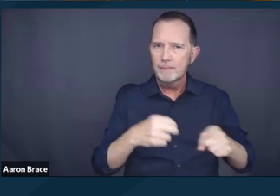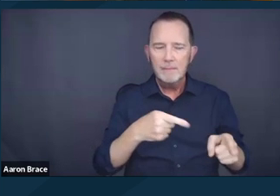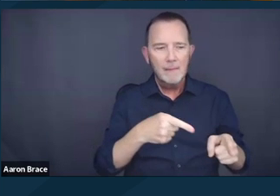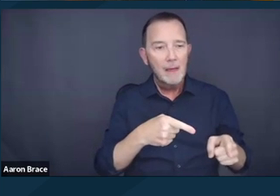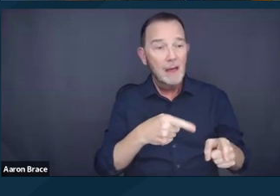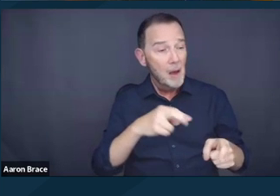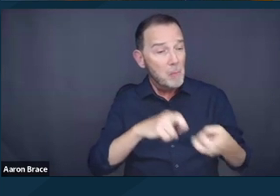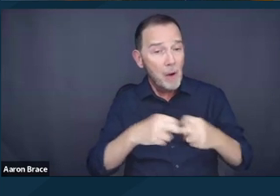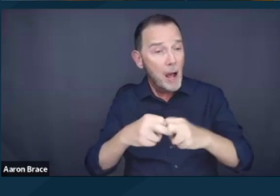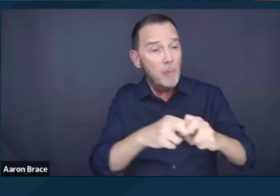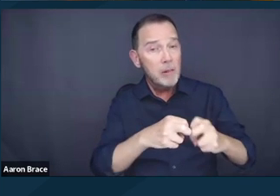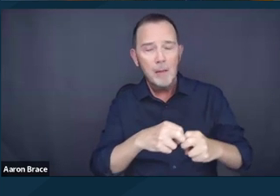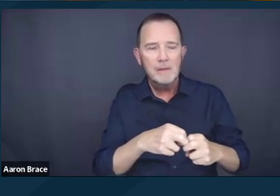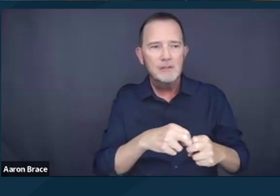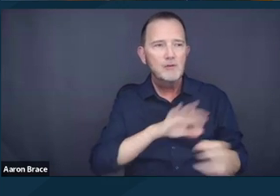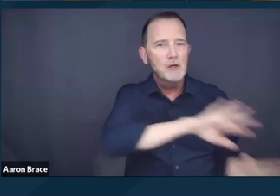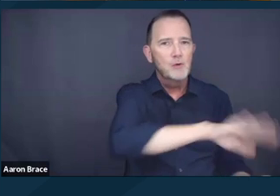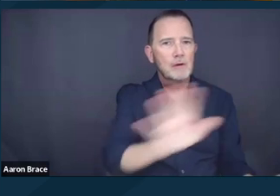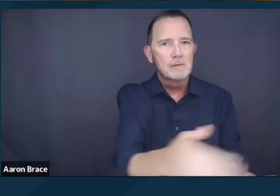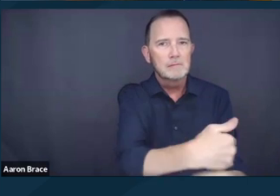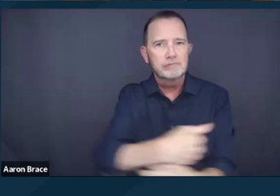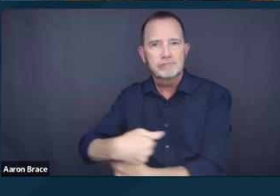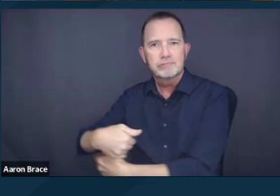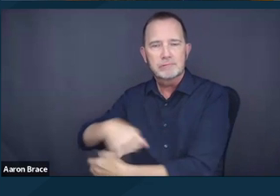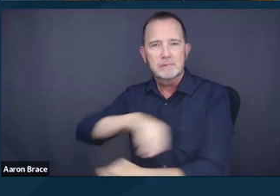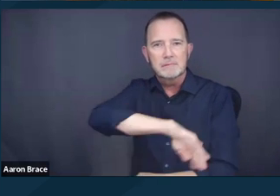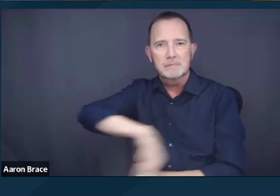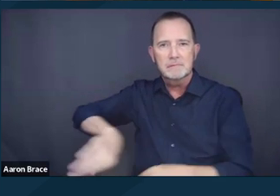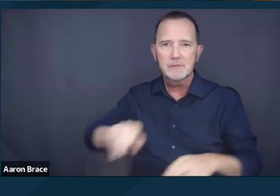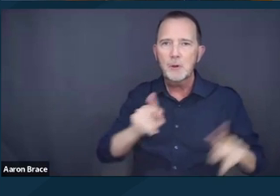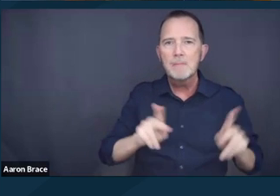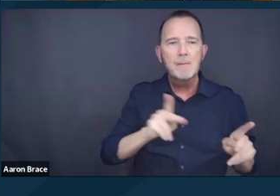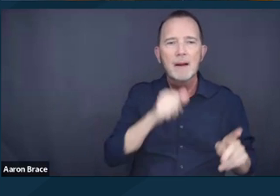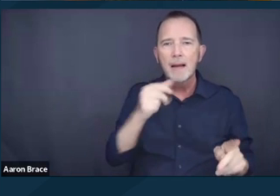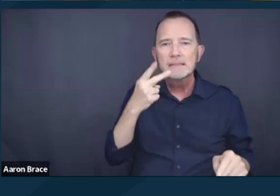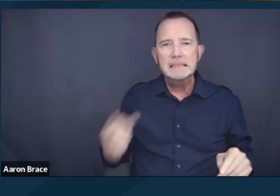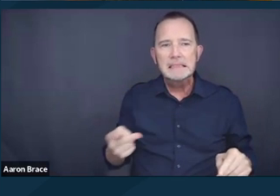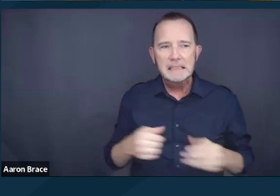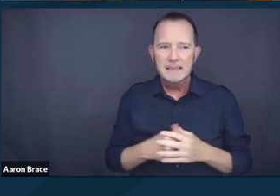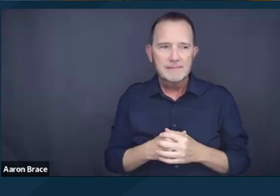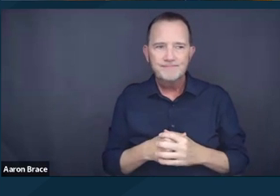Criminalization is about using the criminal legal system across all of its vestiges.